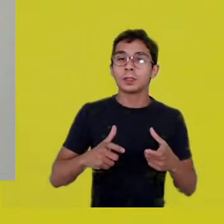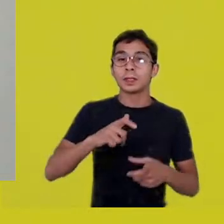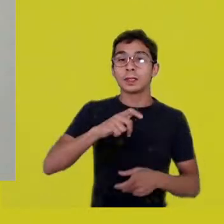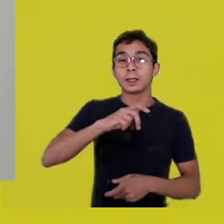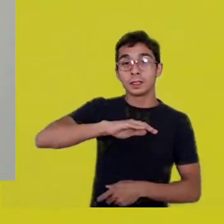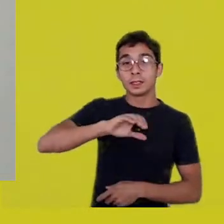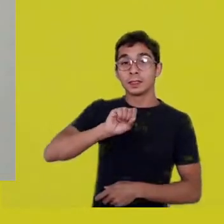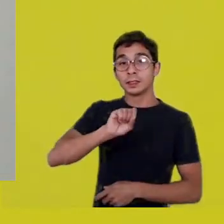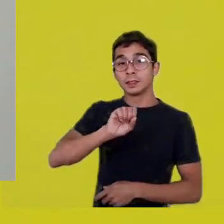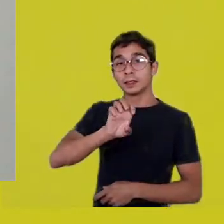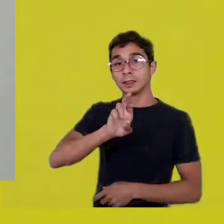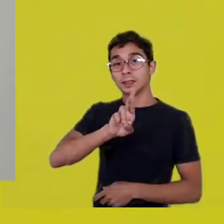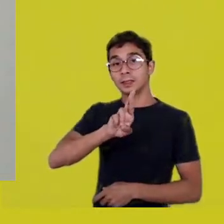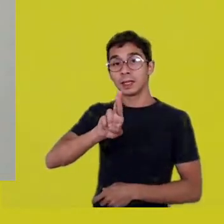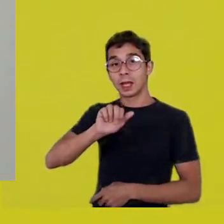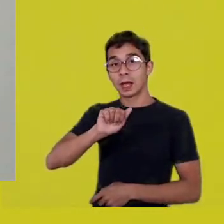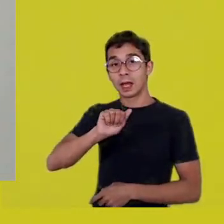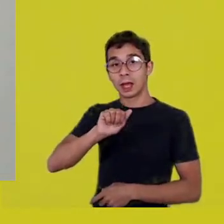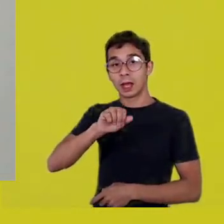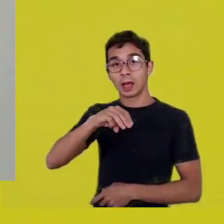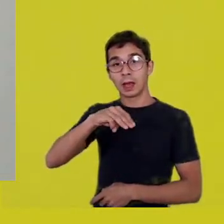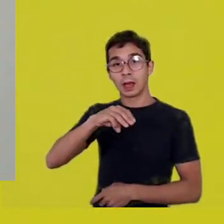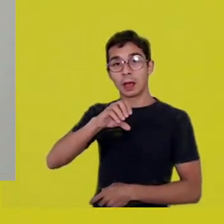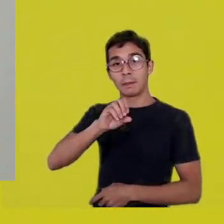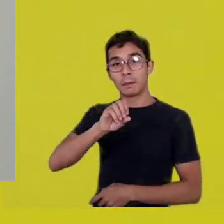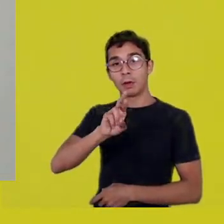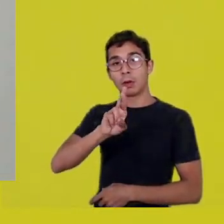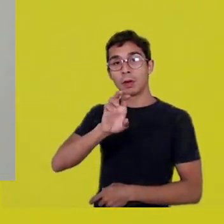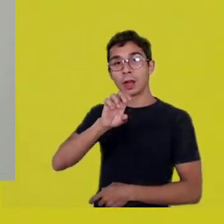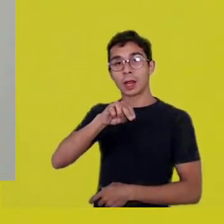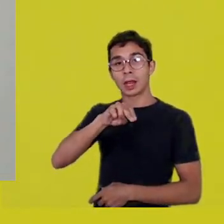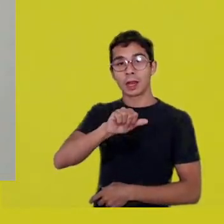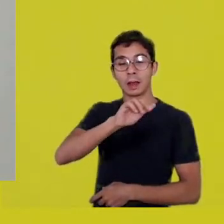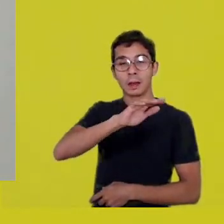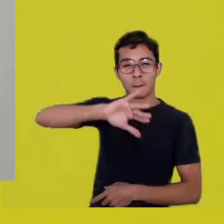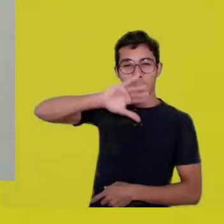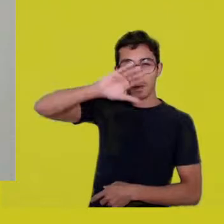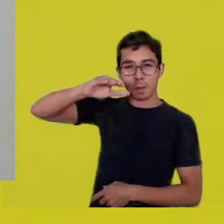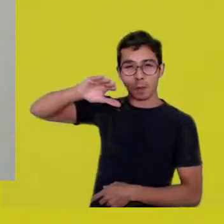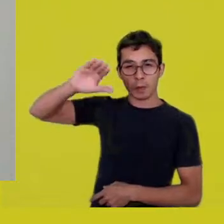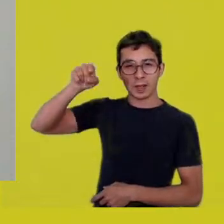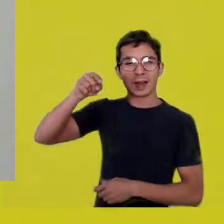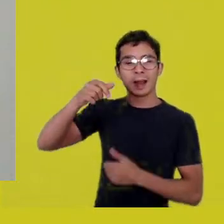on top of Serra do Espinhaço, upstate of Lagoa Santa.